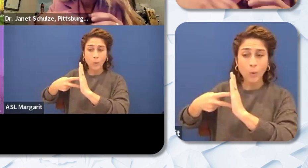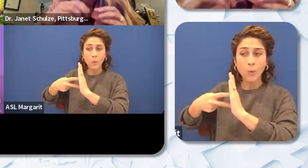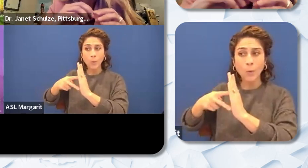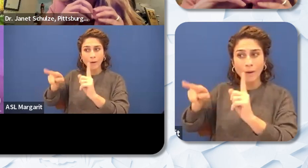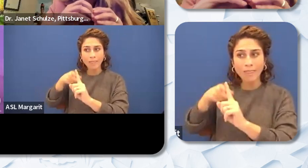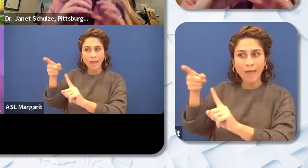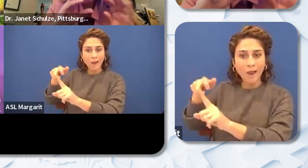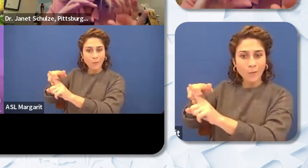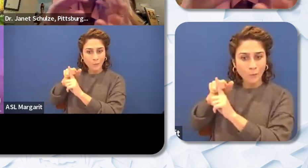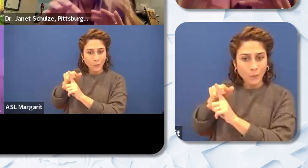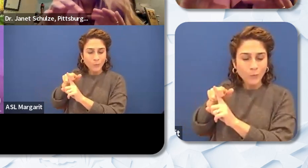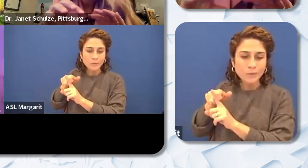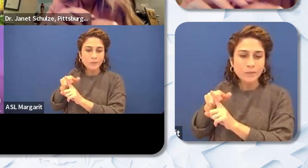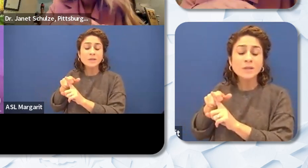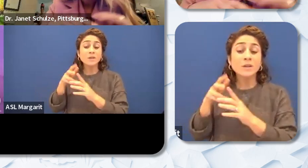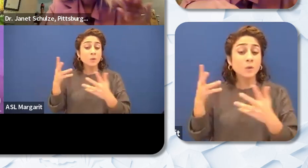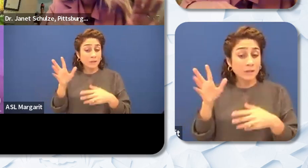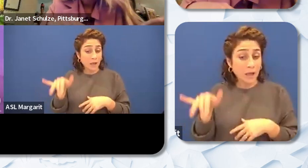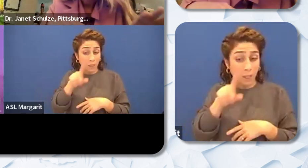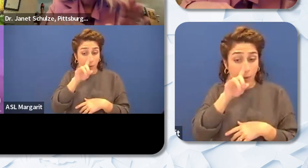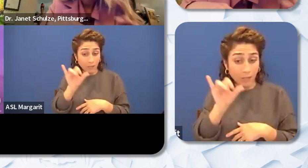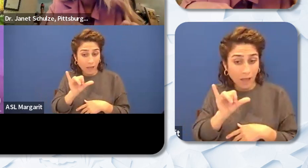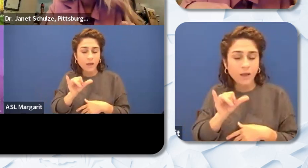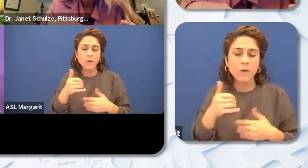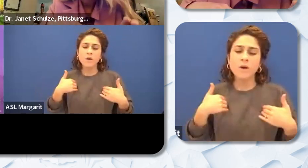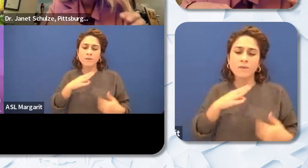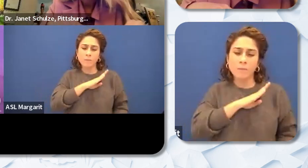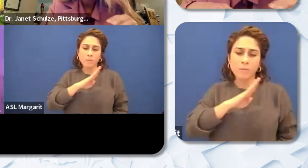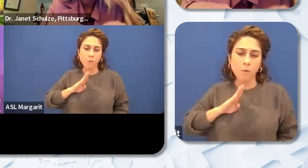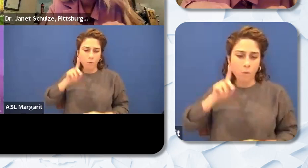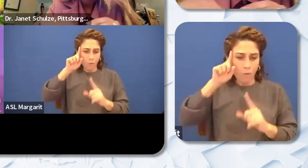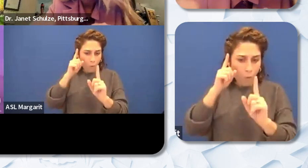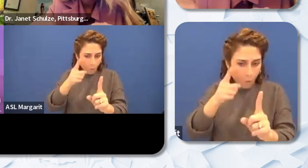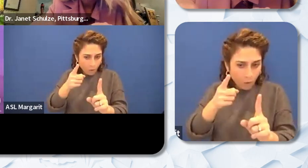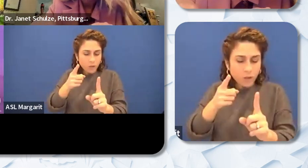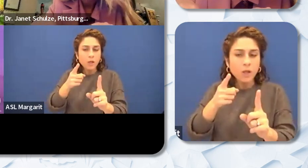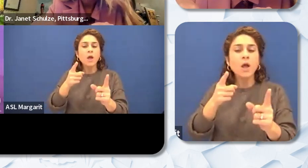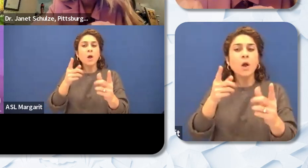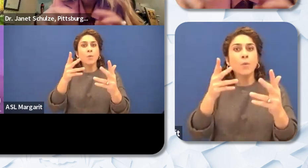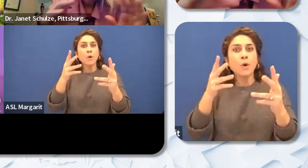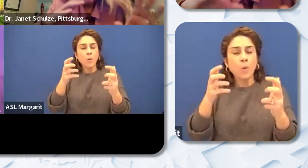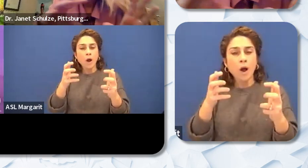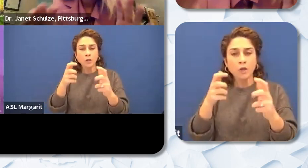we have a specific board goal around recruitment and retention of a diverse work workforce. We have